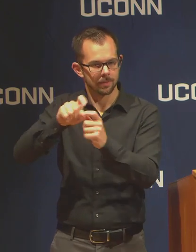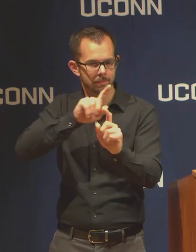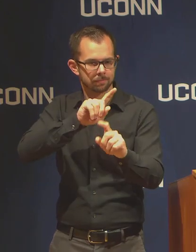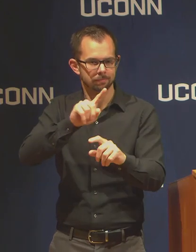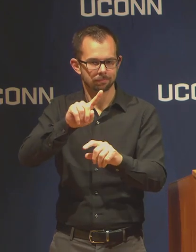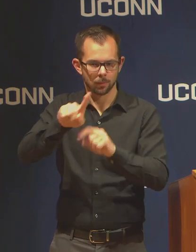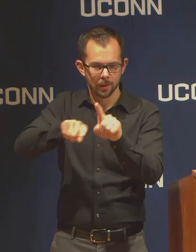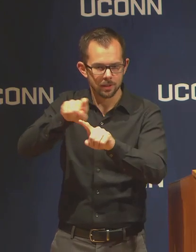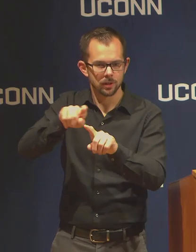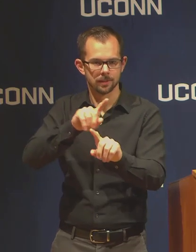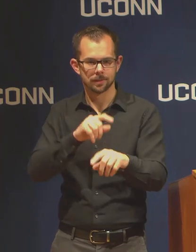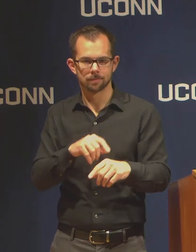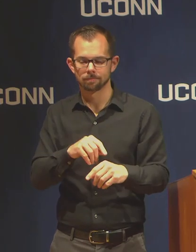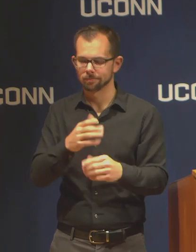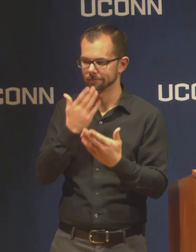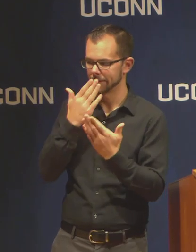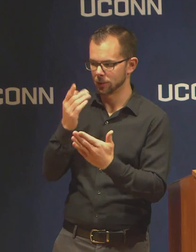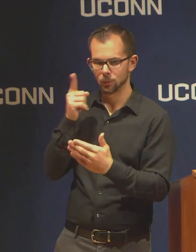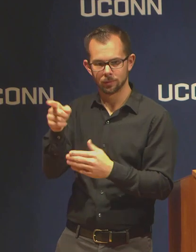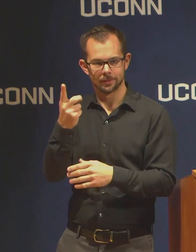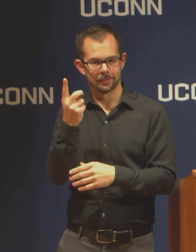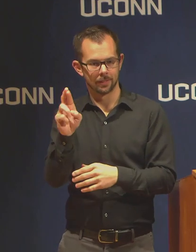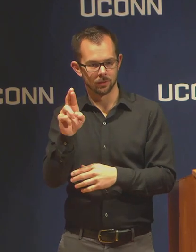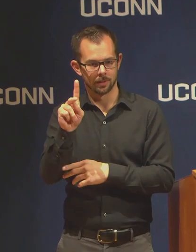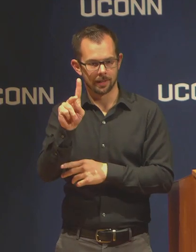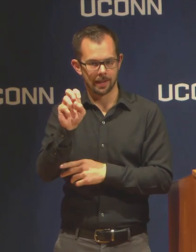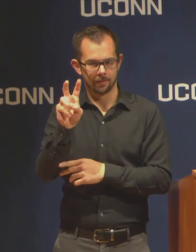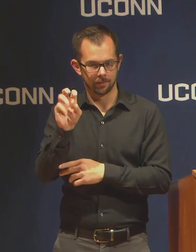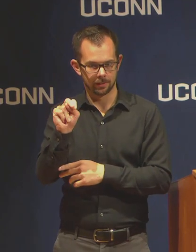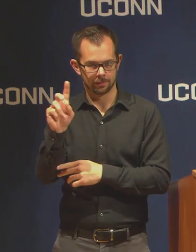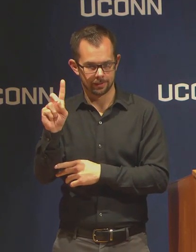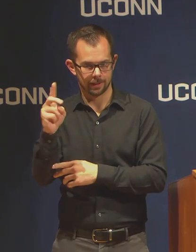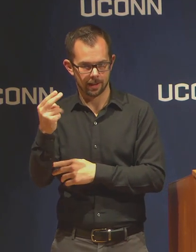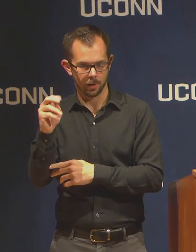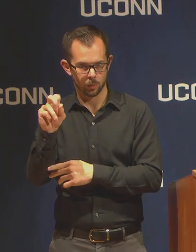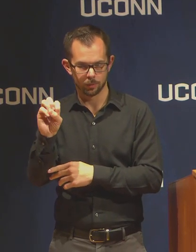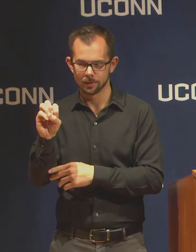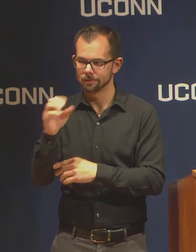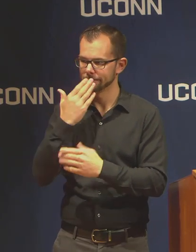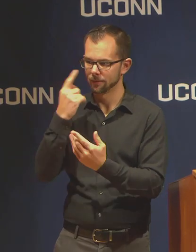Thank you for coming to answer health related questions.